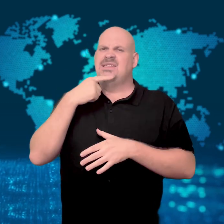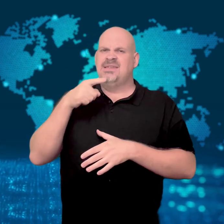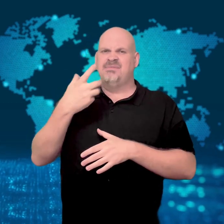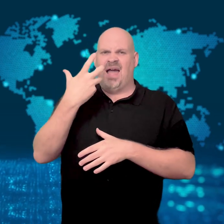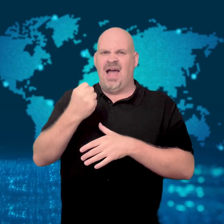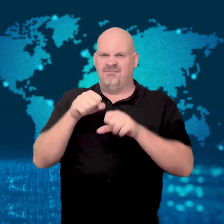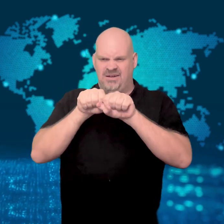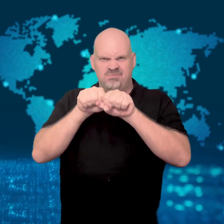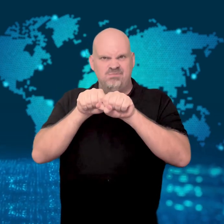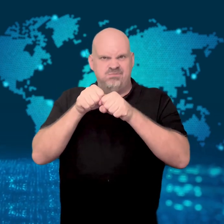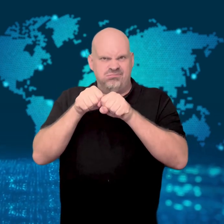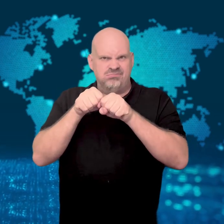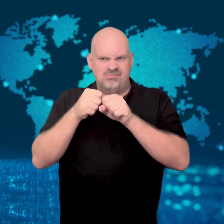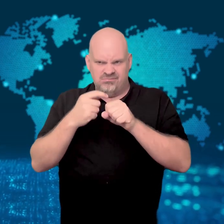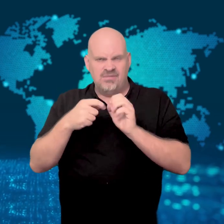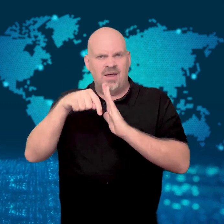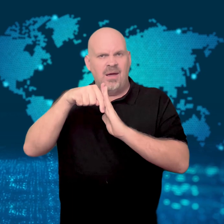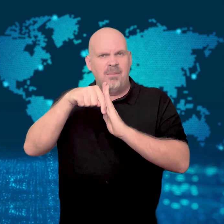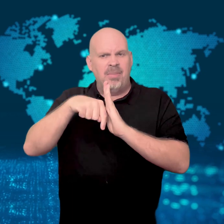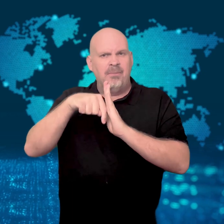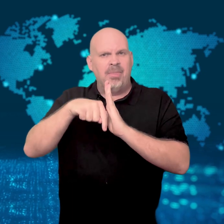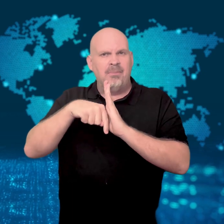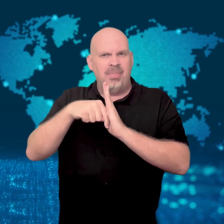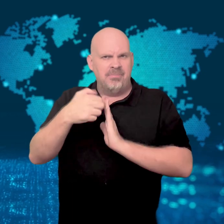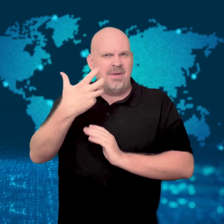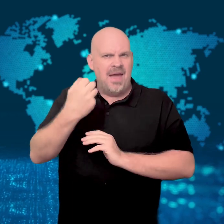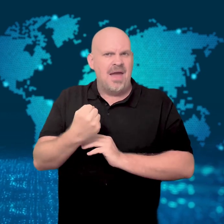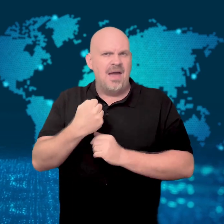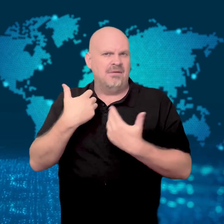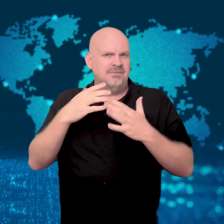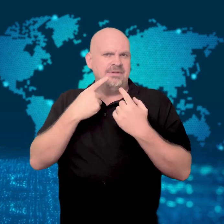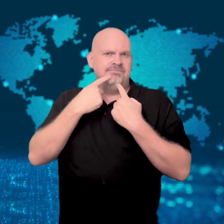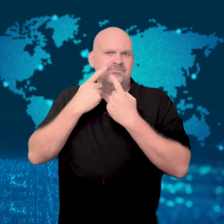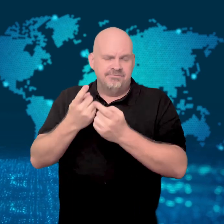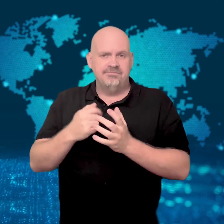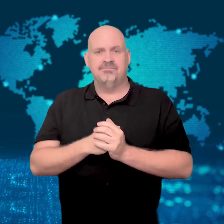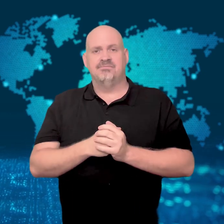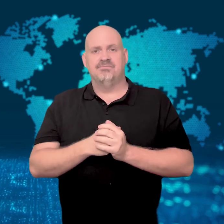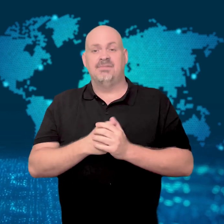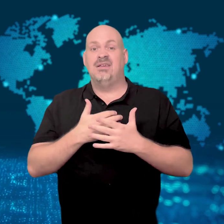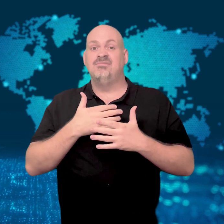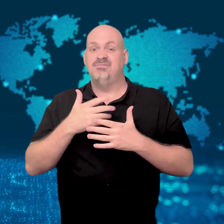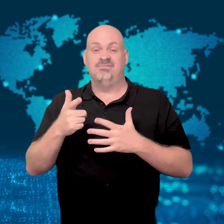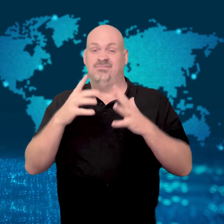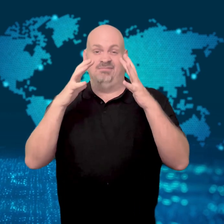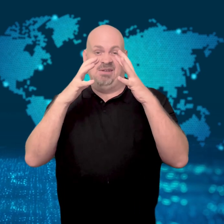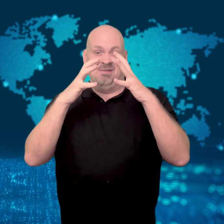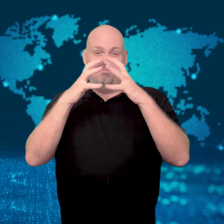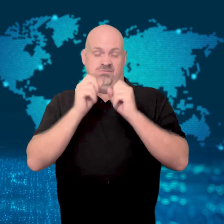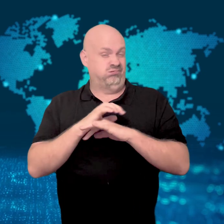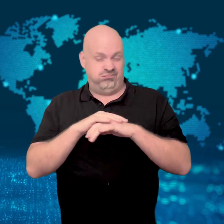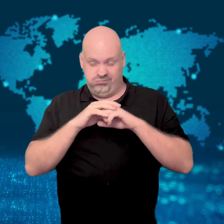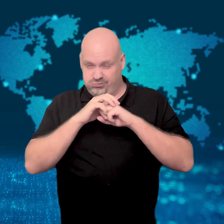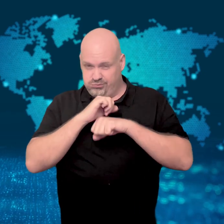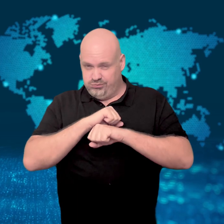When the tank collapsed, it sent one million liters of water through the building